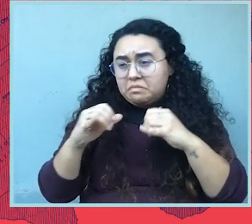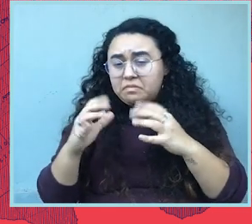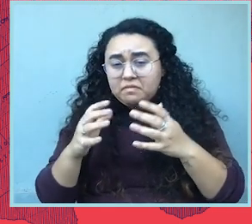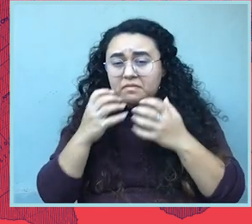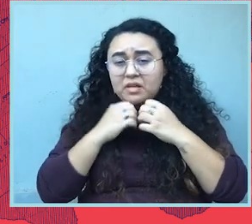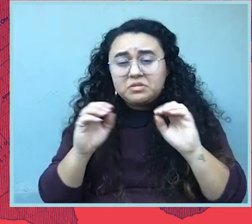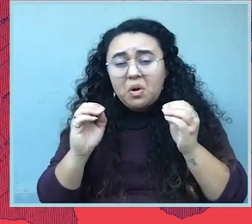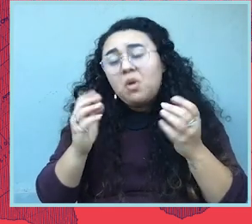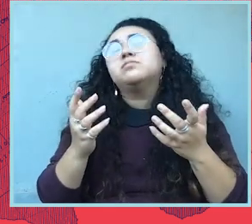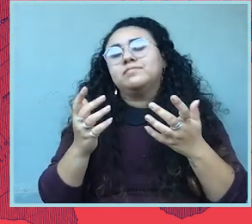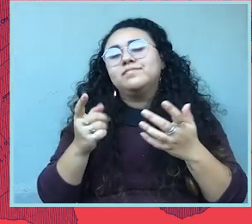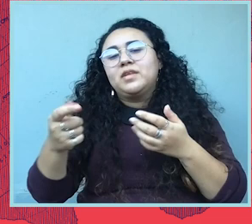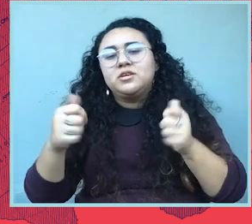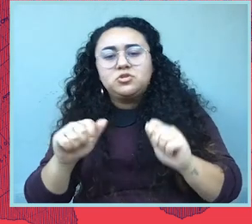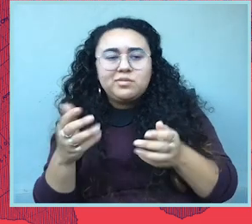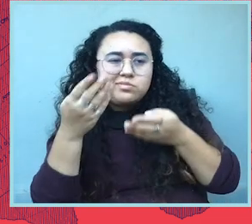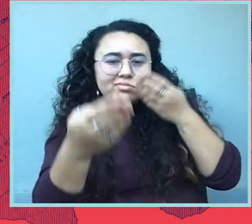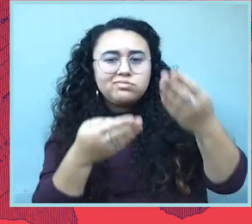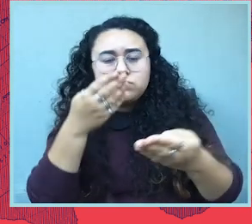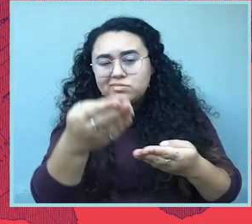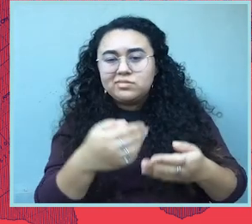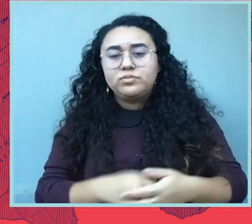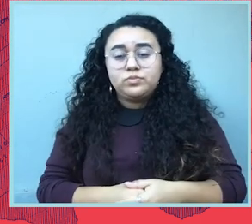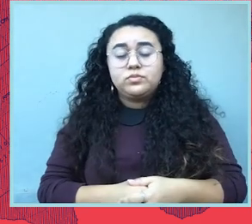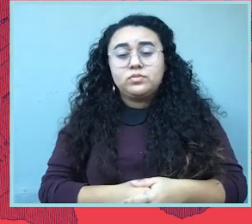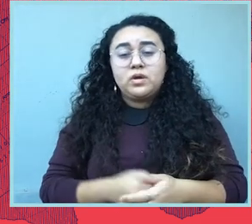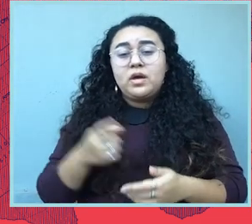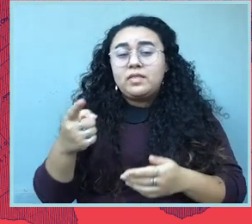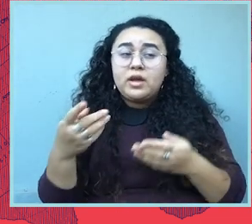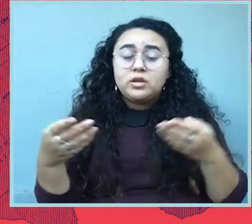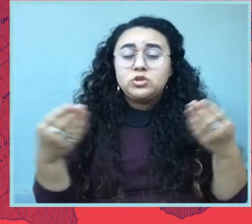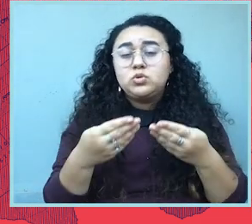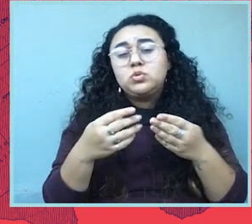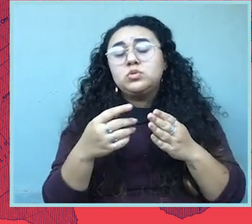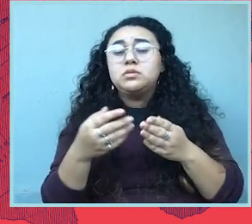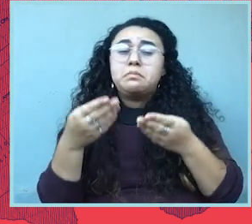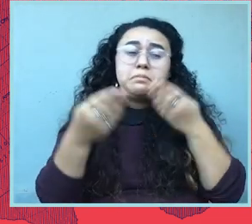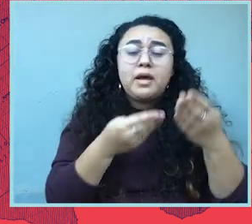these bad bills, and many of these measures have been introduced in the South, and they